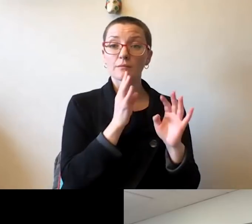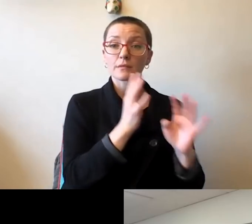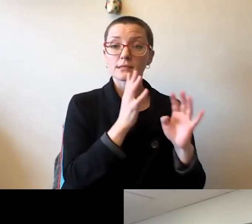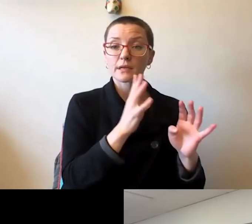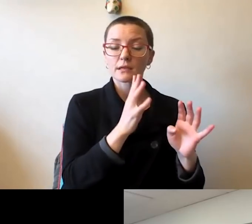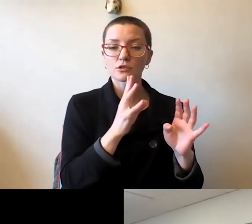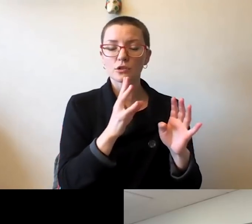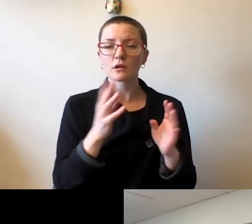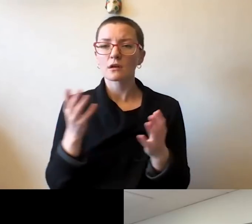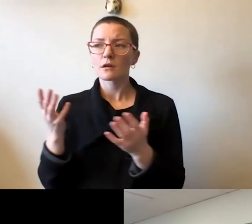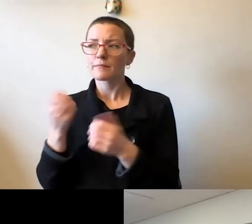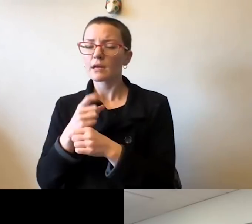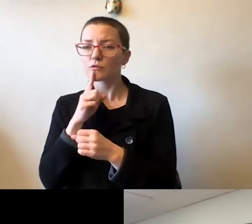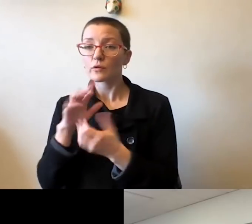and especially during the pandemic?